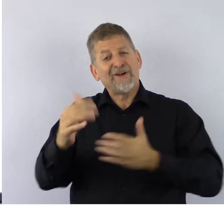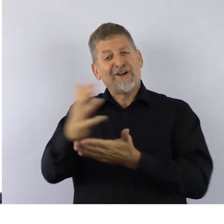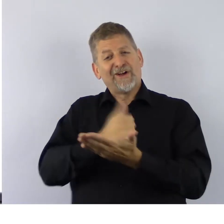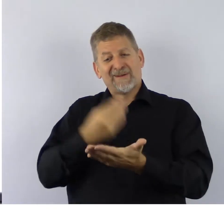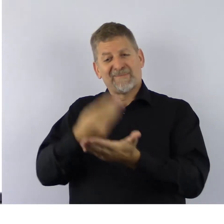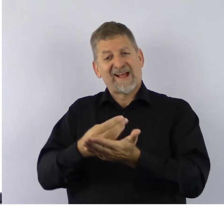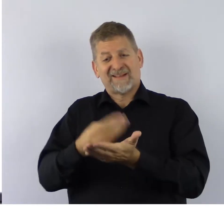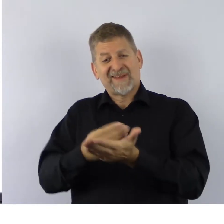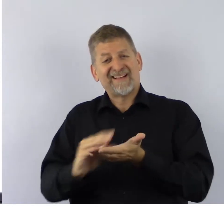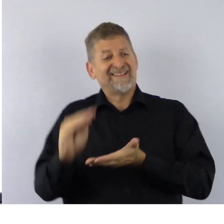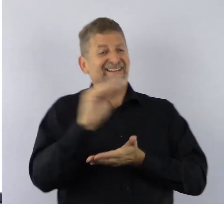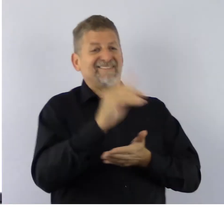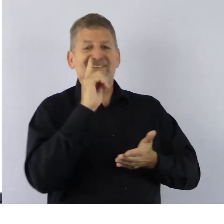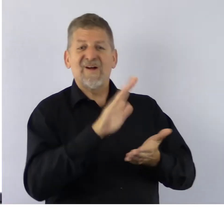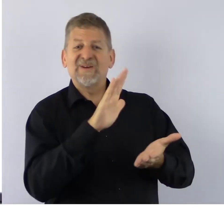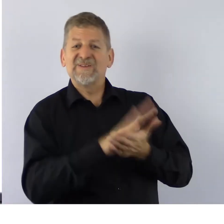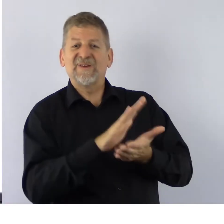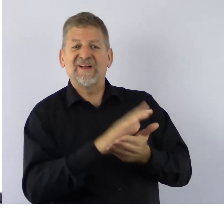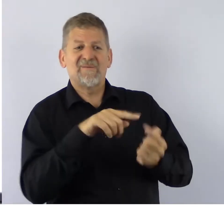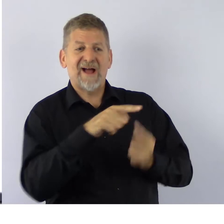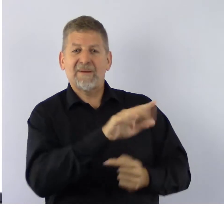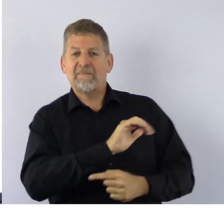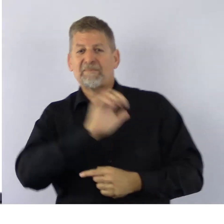when they return to class in September.